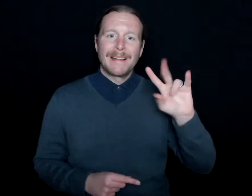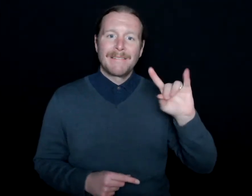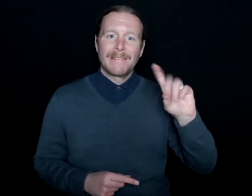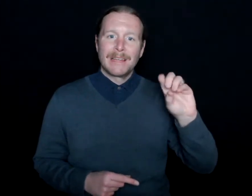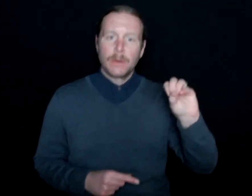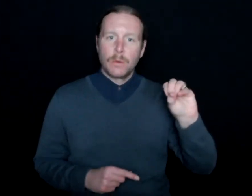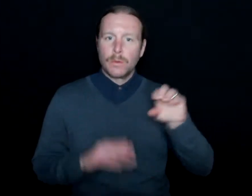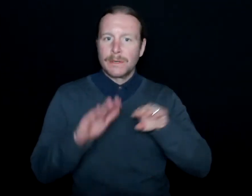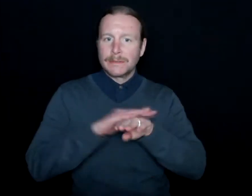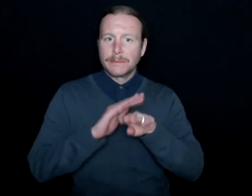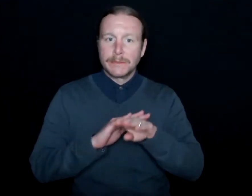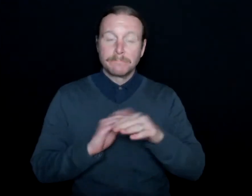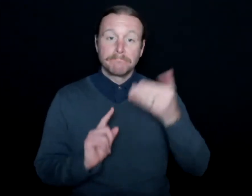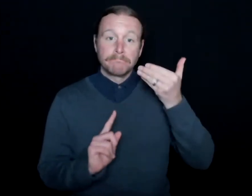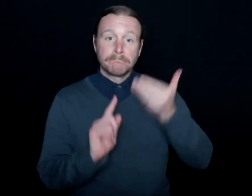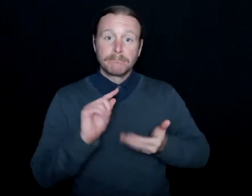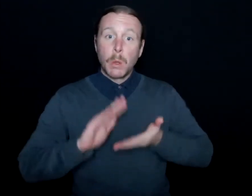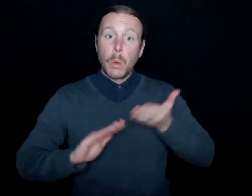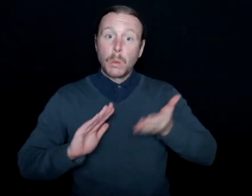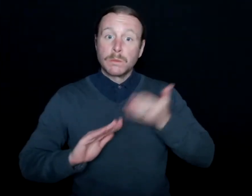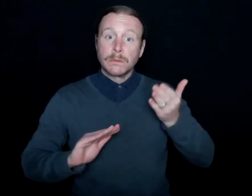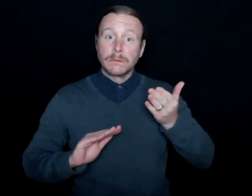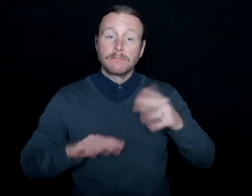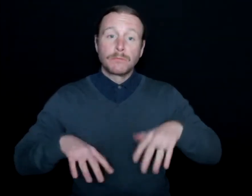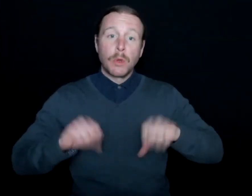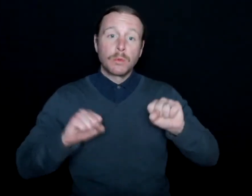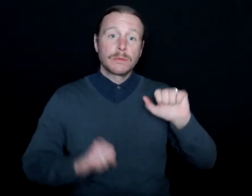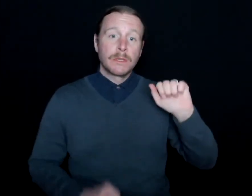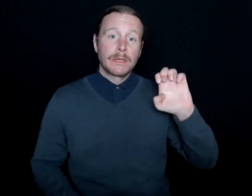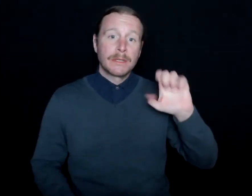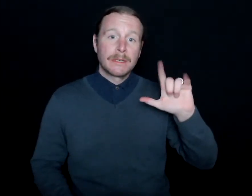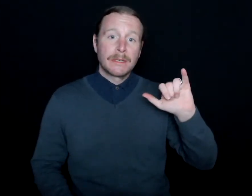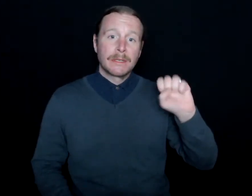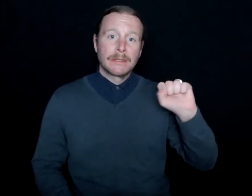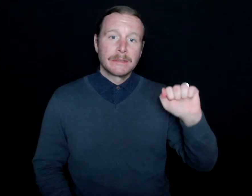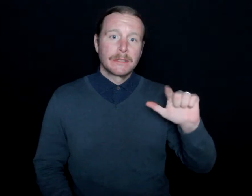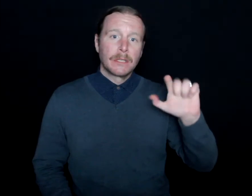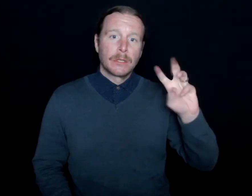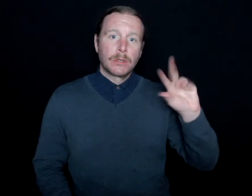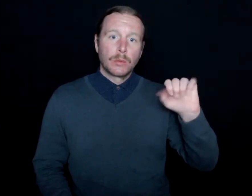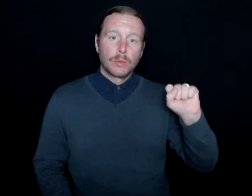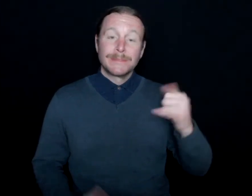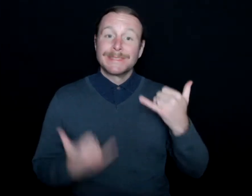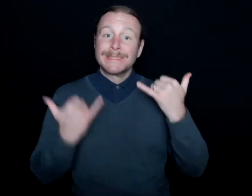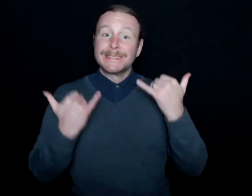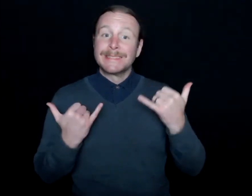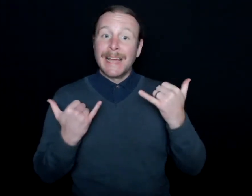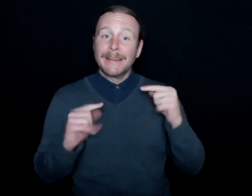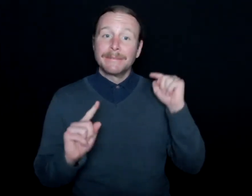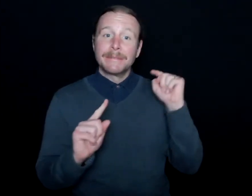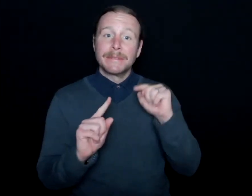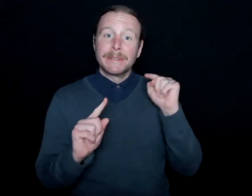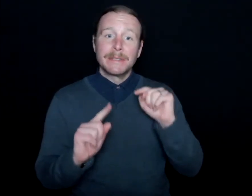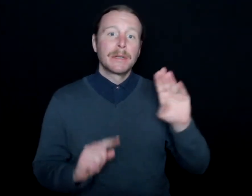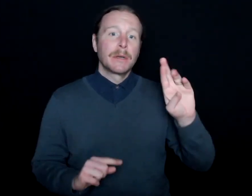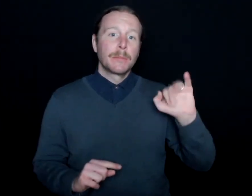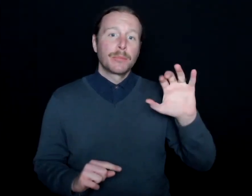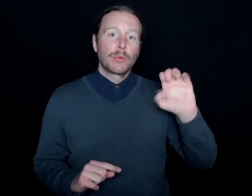I'm your host, Elisa Lewis, and today we're joined by professional sports sign language interpreter and founder of Play-By-Play-Sports